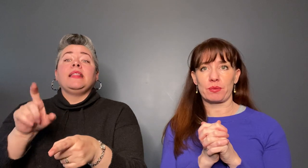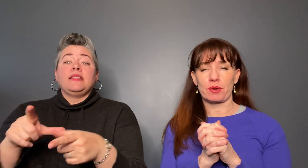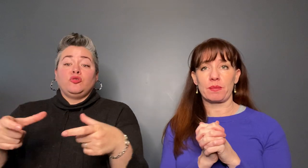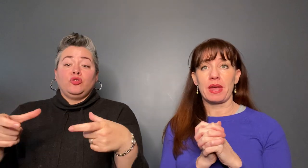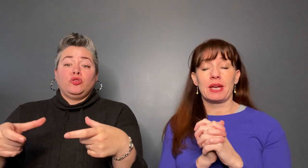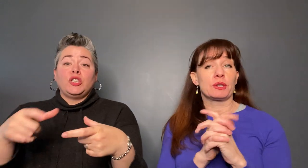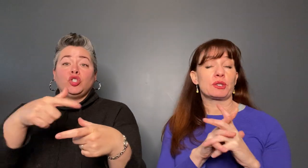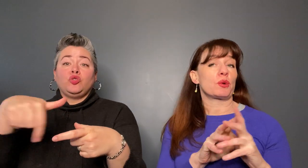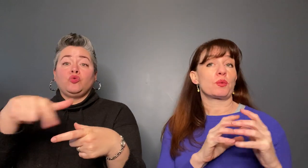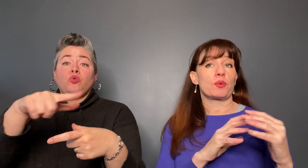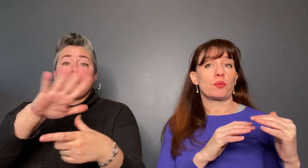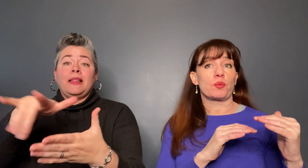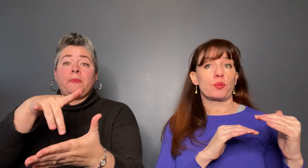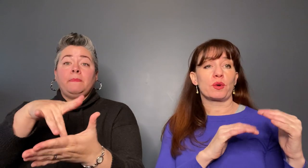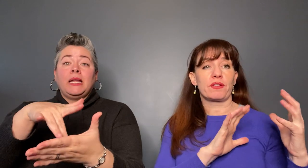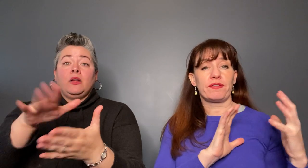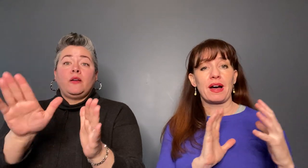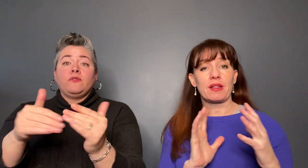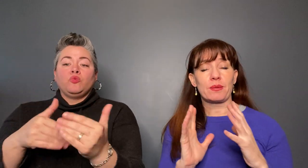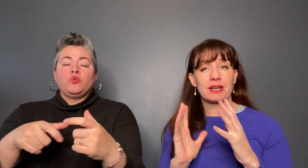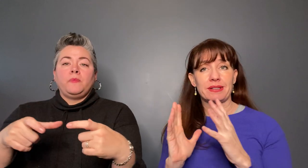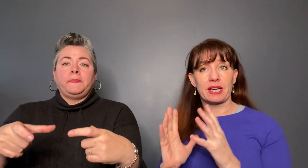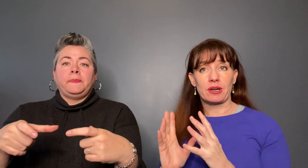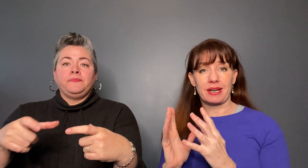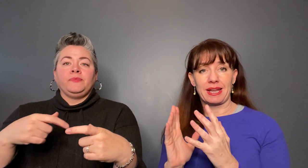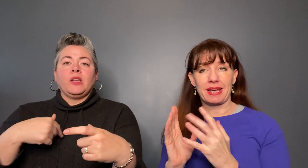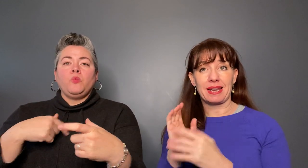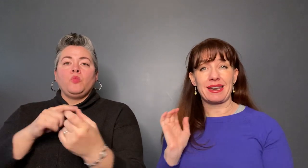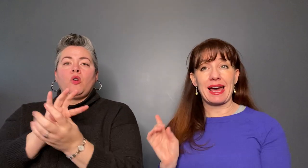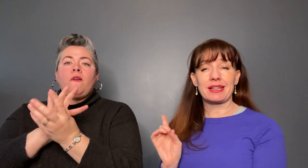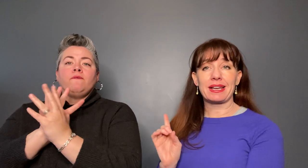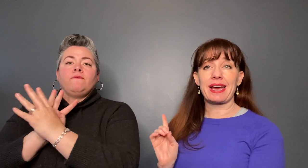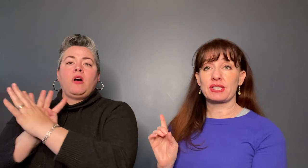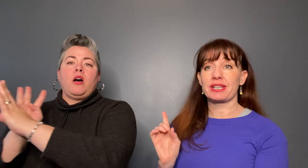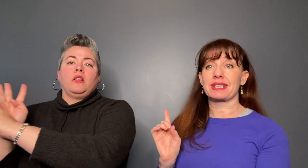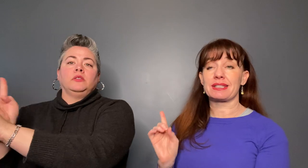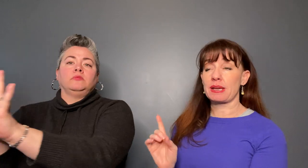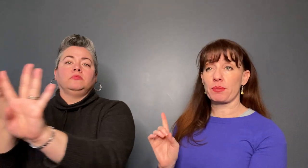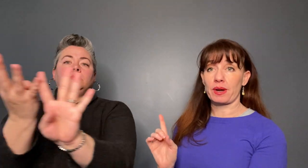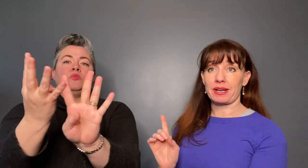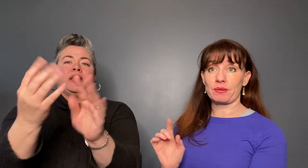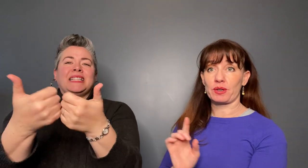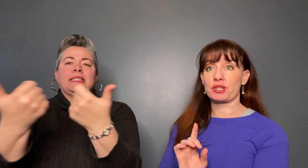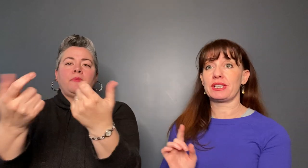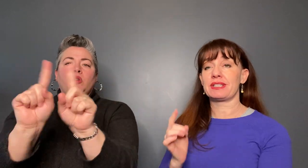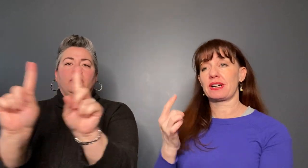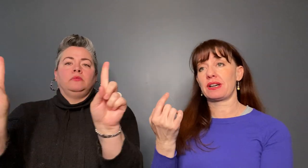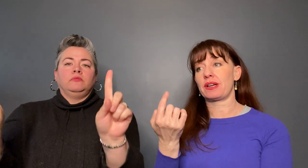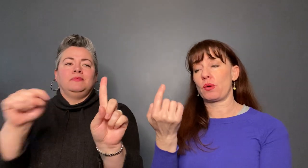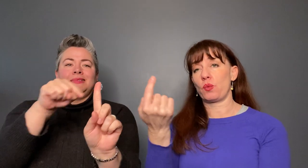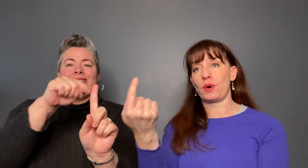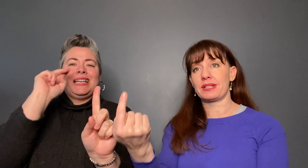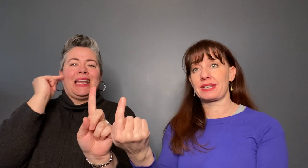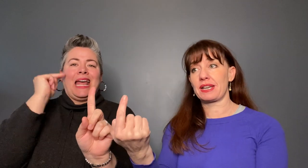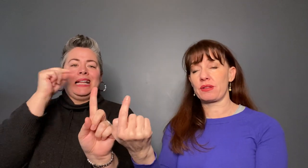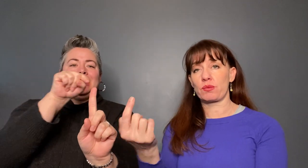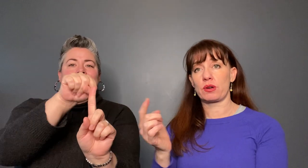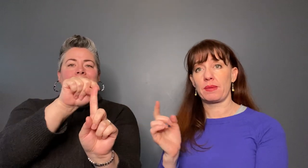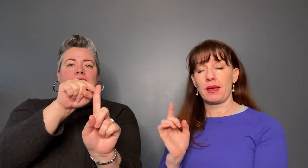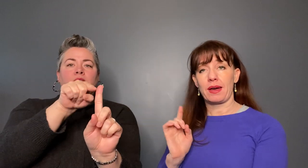the room. We're following Darren, Natalie and I actually get separated where she's on one side of the room and